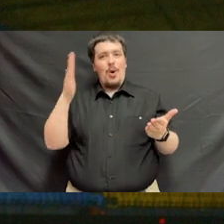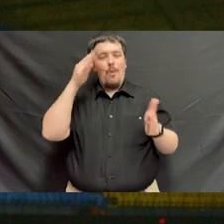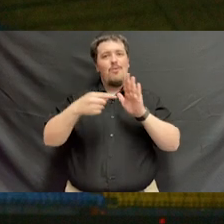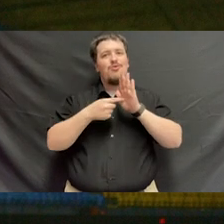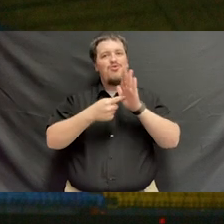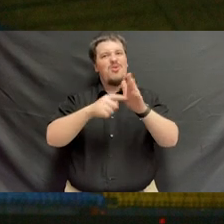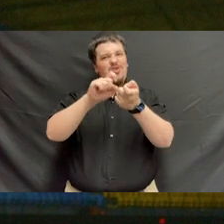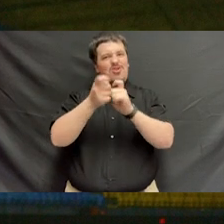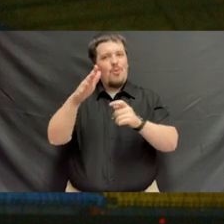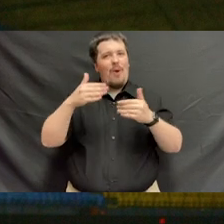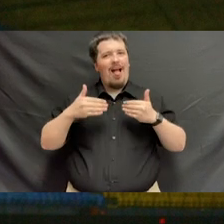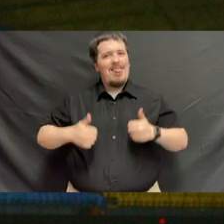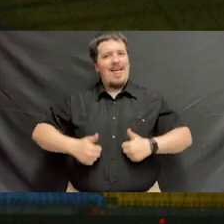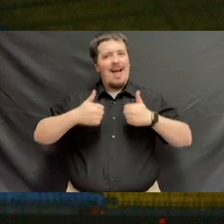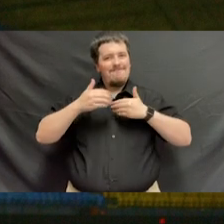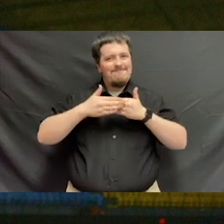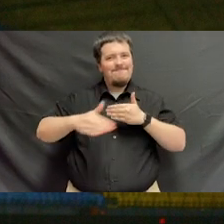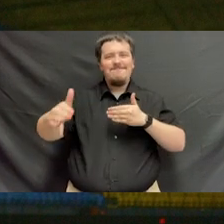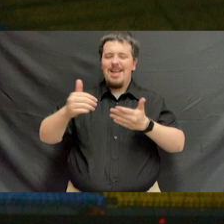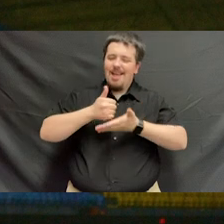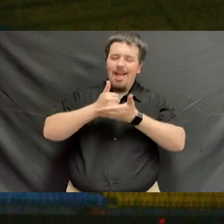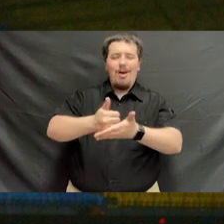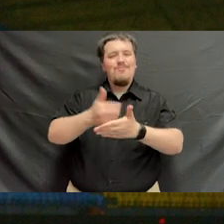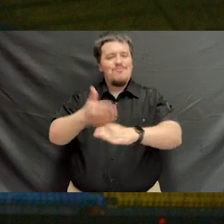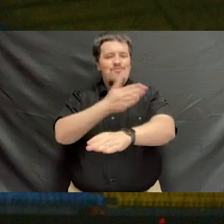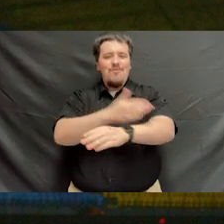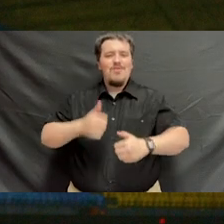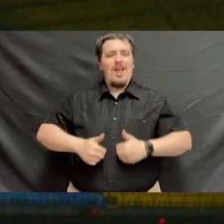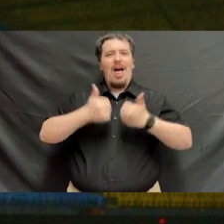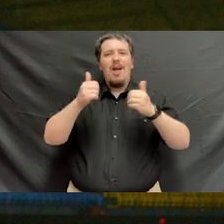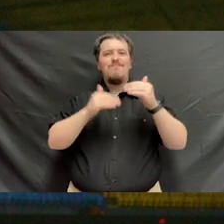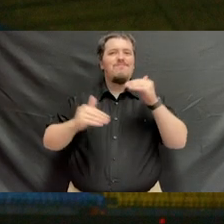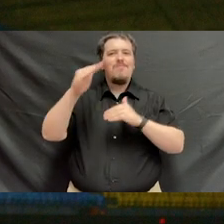will shape your life and enrich your life beyond anything you could have predicted.